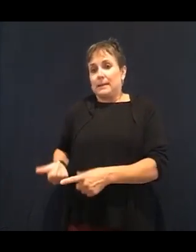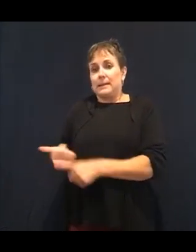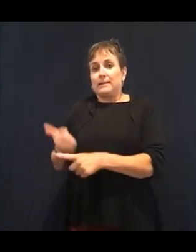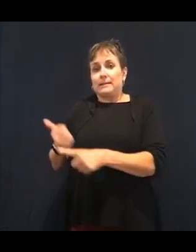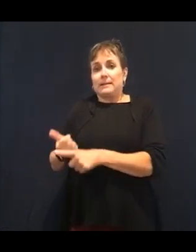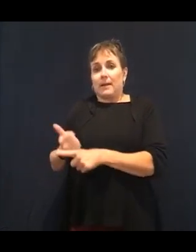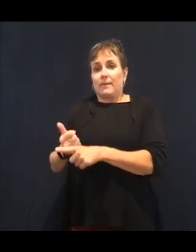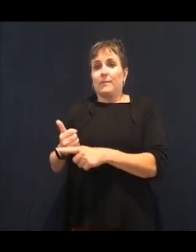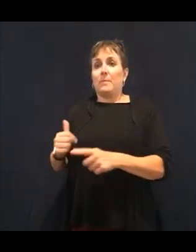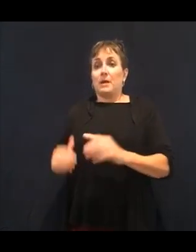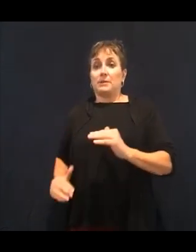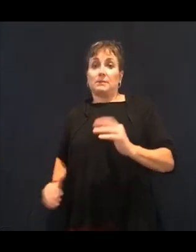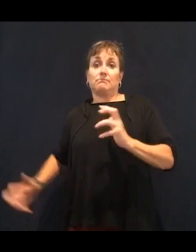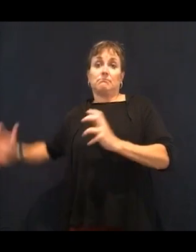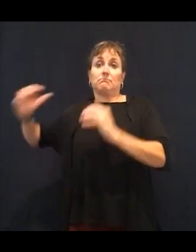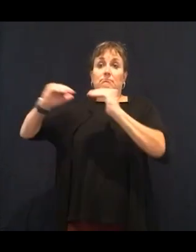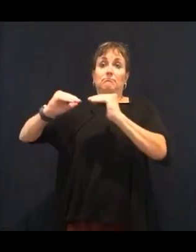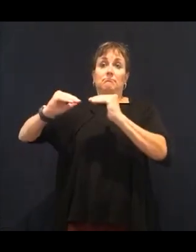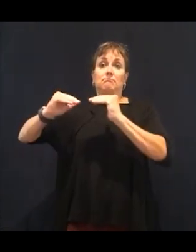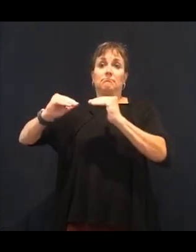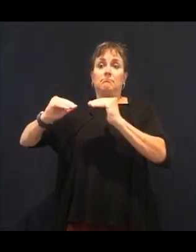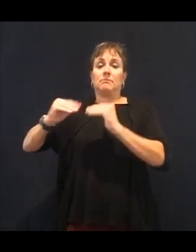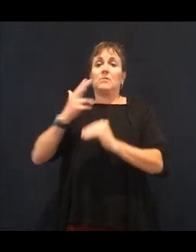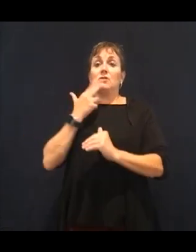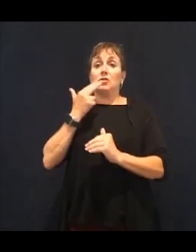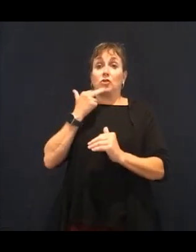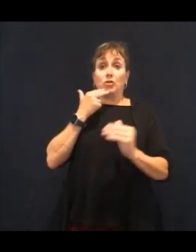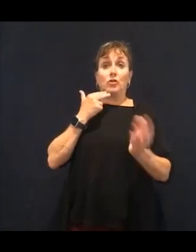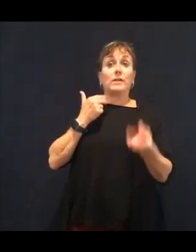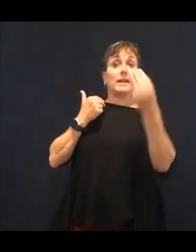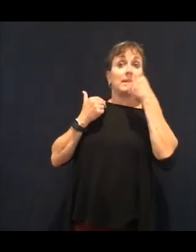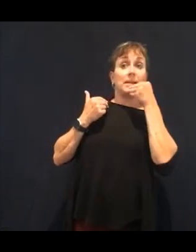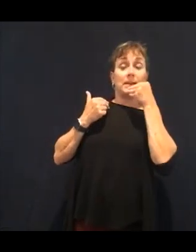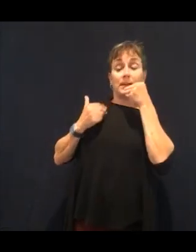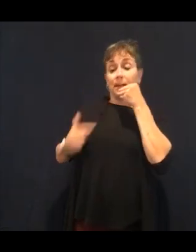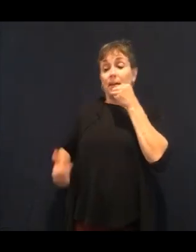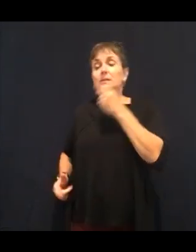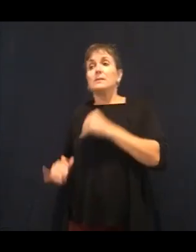into our body to match it so we don't go into a sugar coma. So now